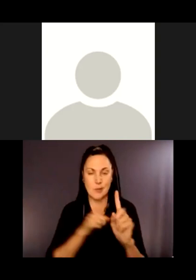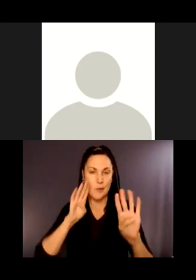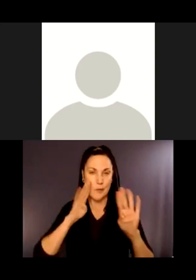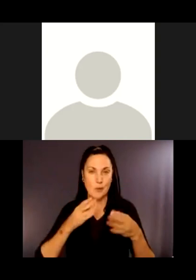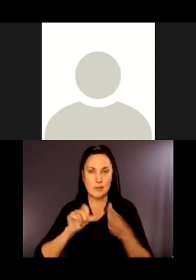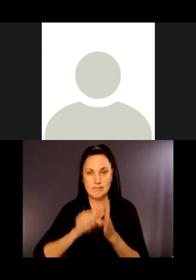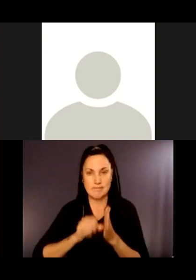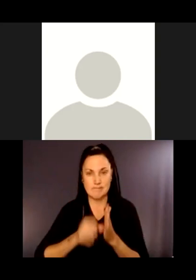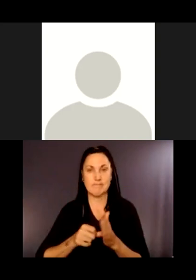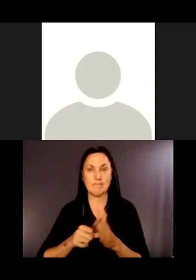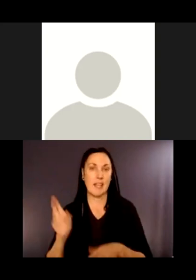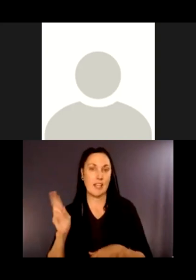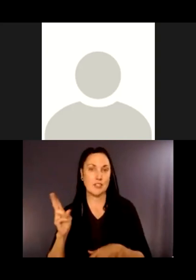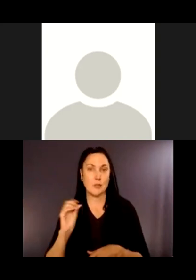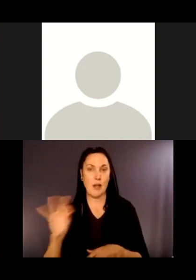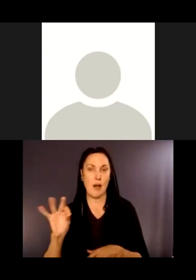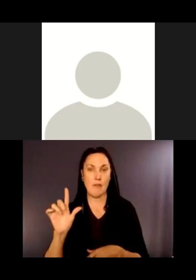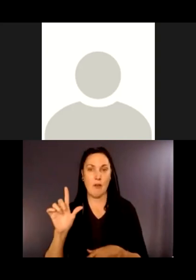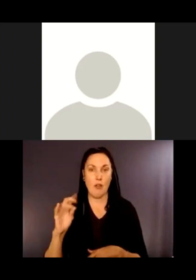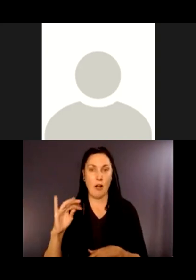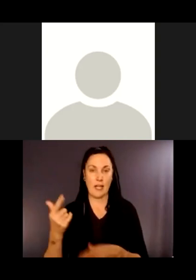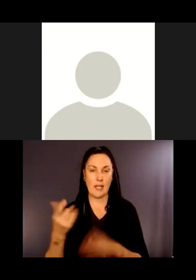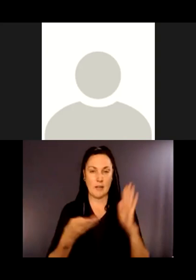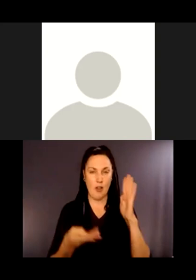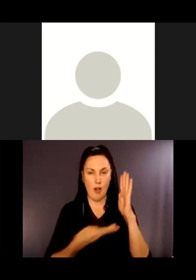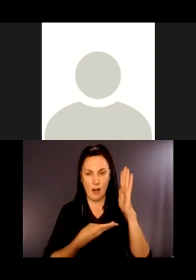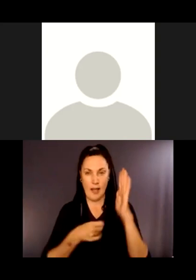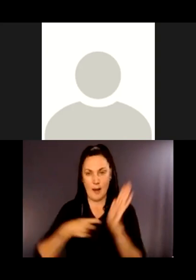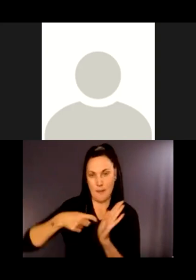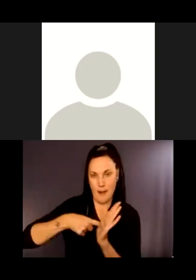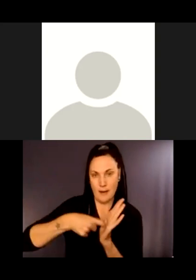We will be restoring this sign with a non-glare surface and